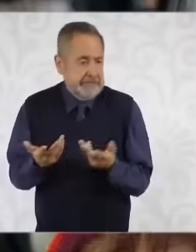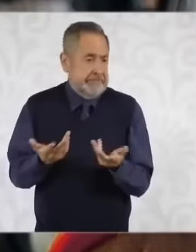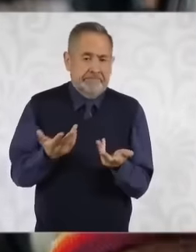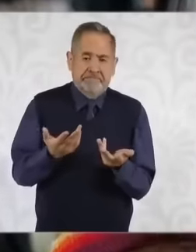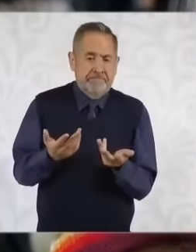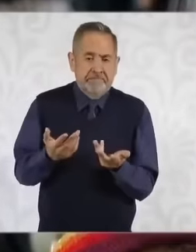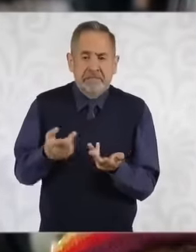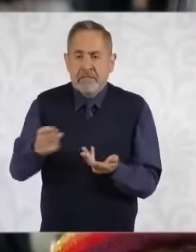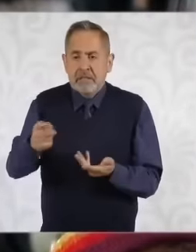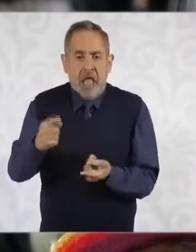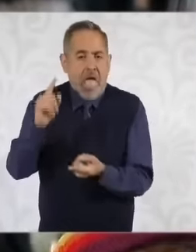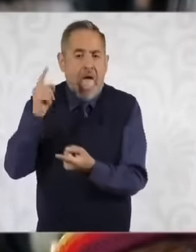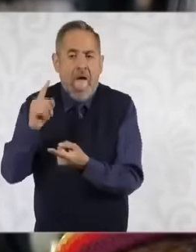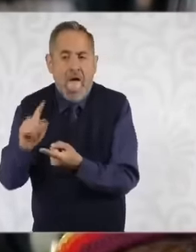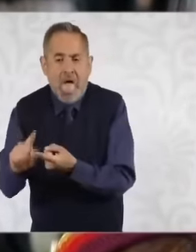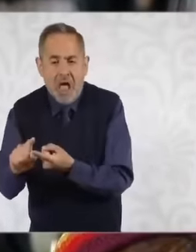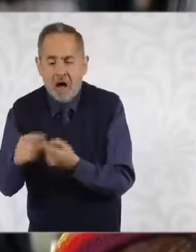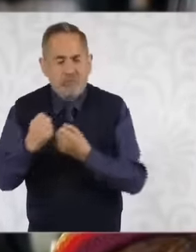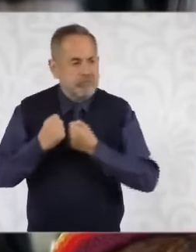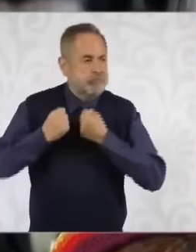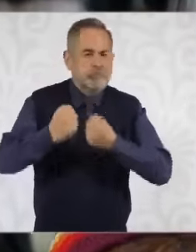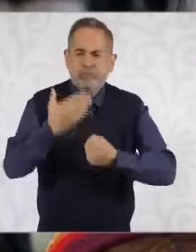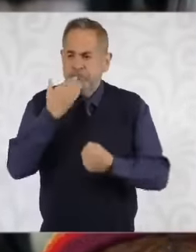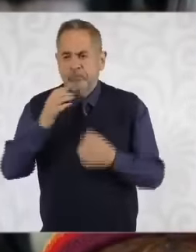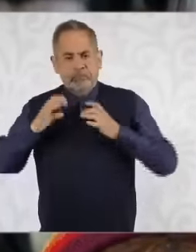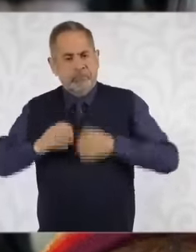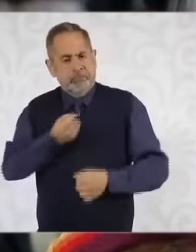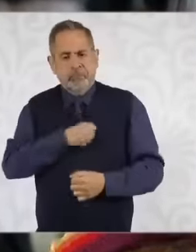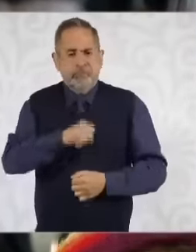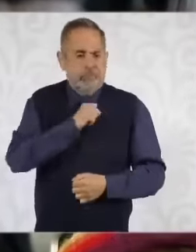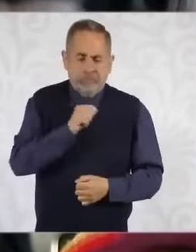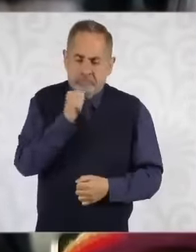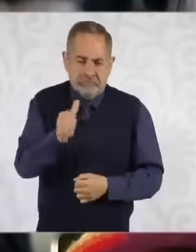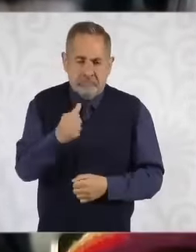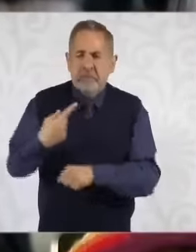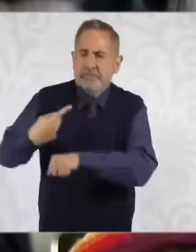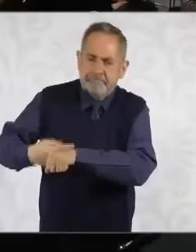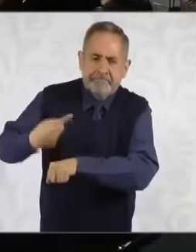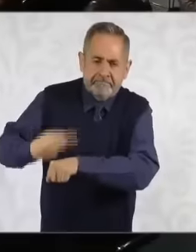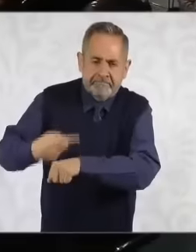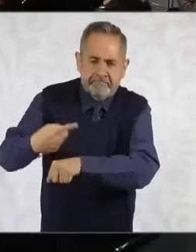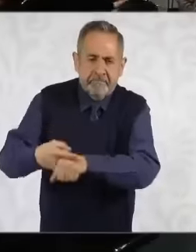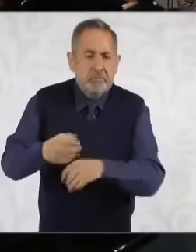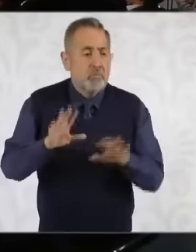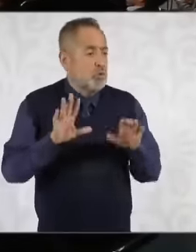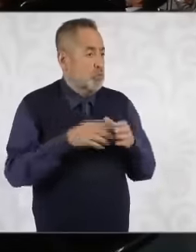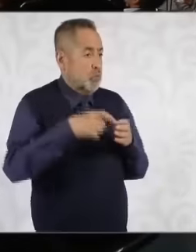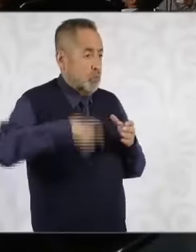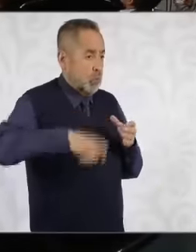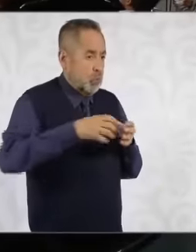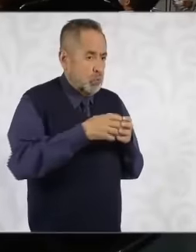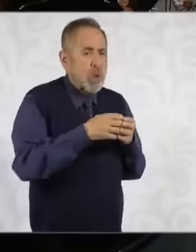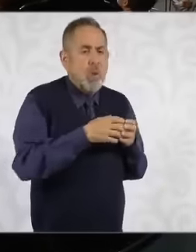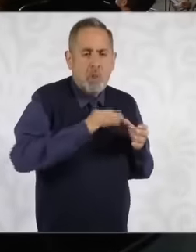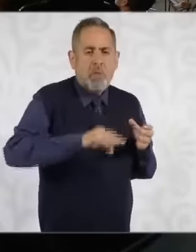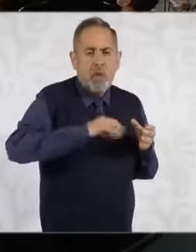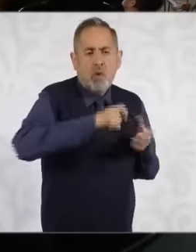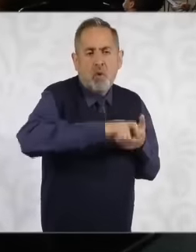diminishes human potential and creates symptoms of social exclusion. I tell you this, President, because the